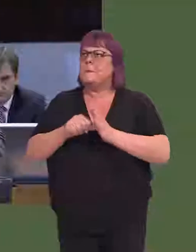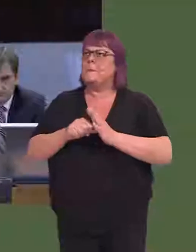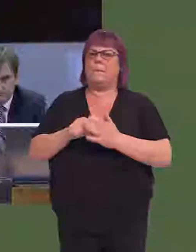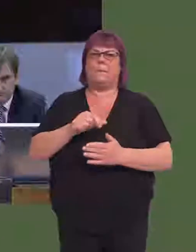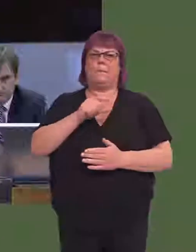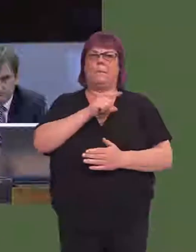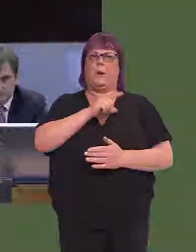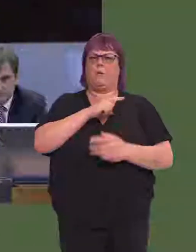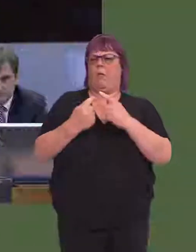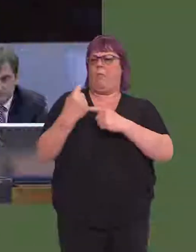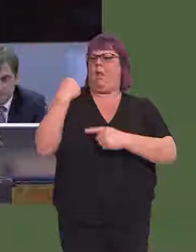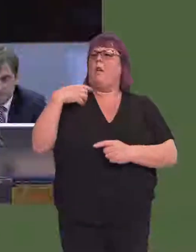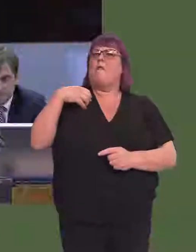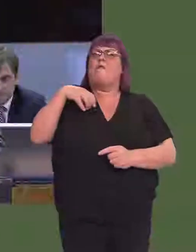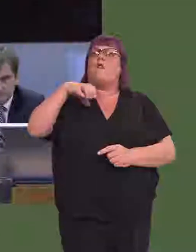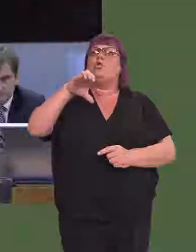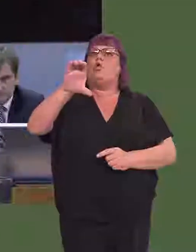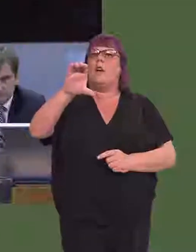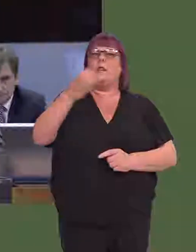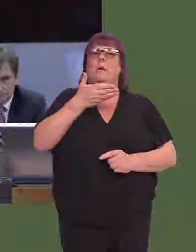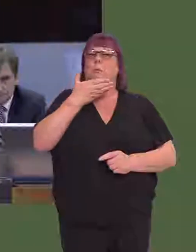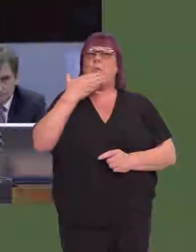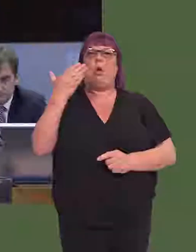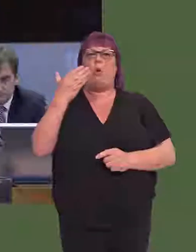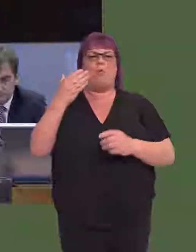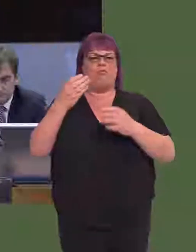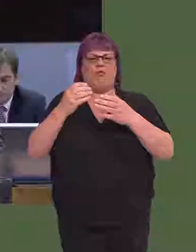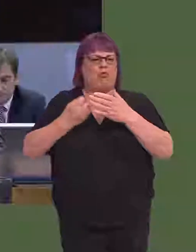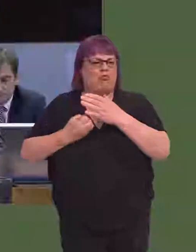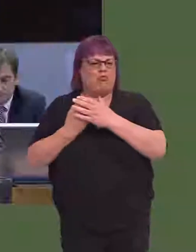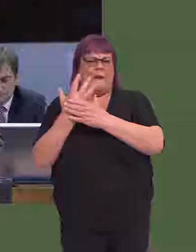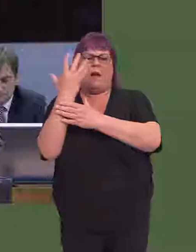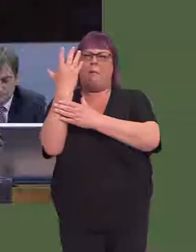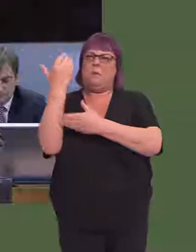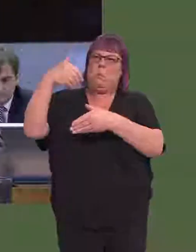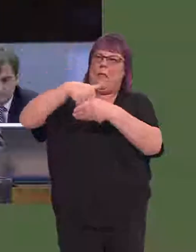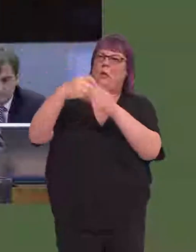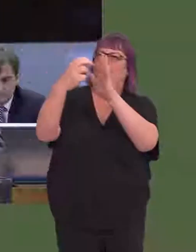difficult, shall we say, because the last franchise that was awarded had zero growth built into it.